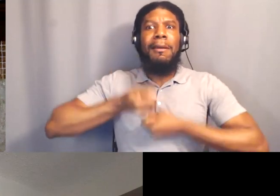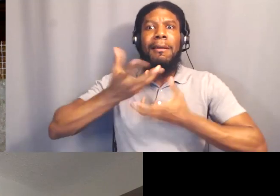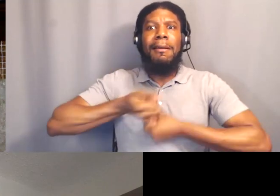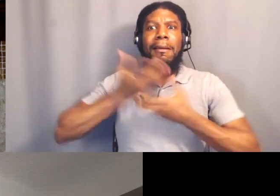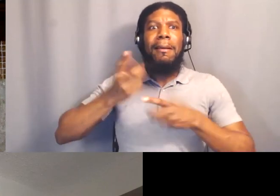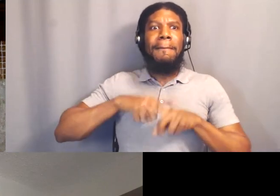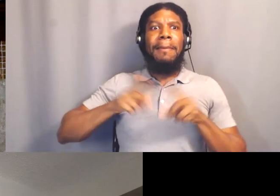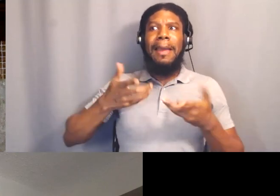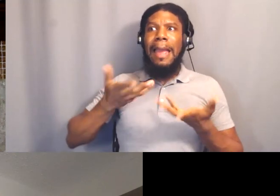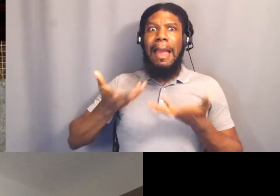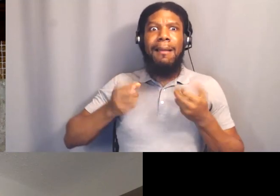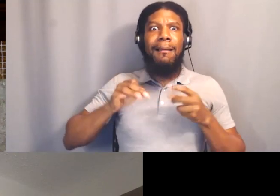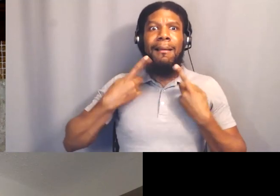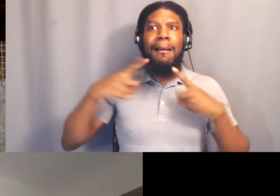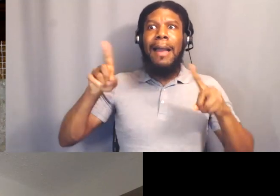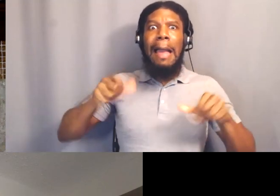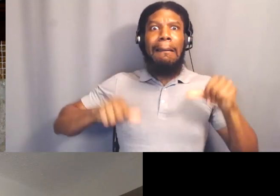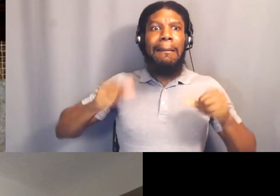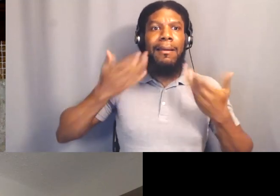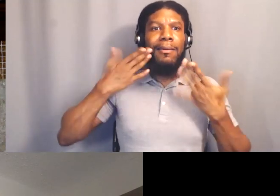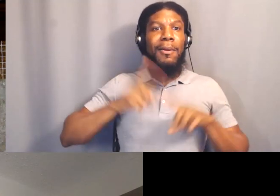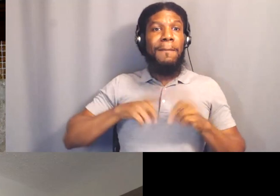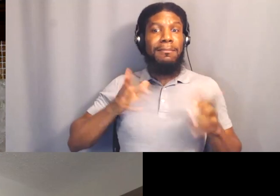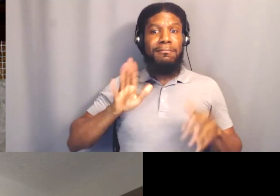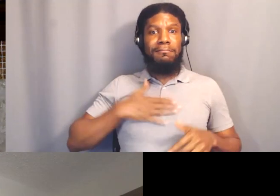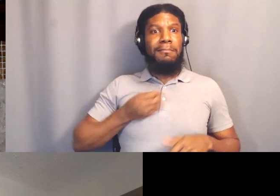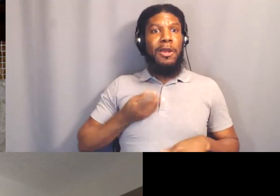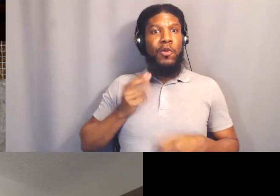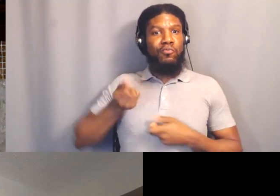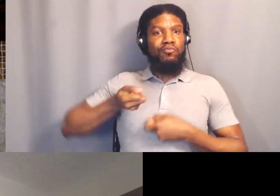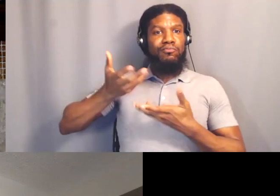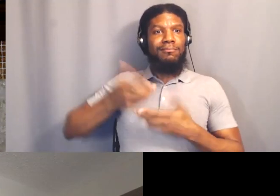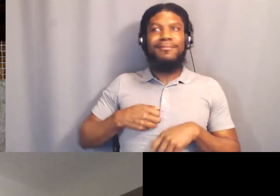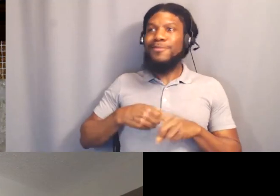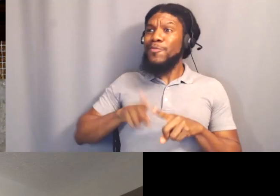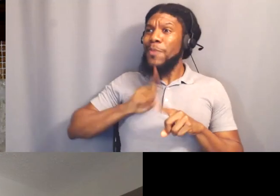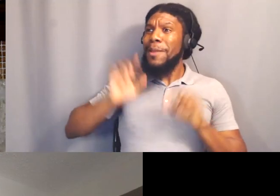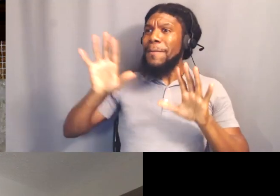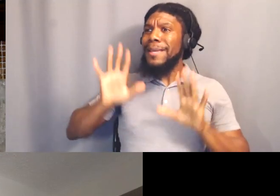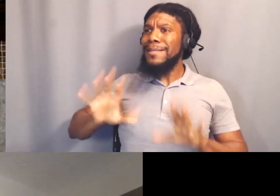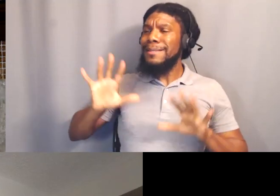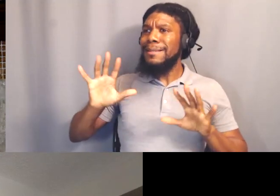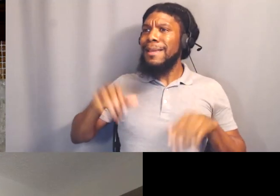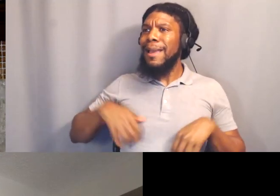But yeah. That's amazing. Yeah.